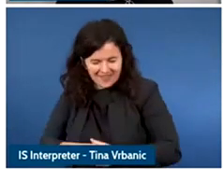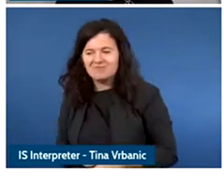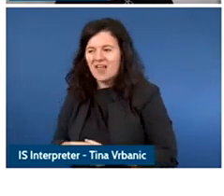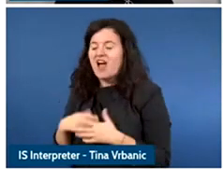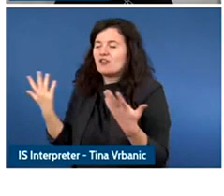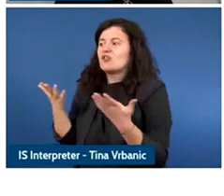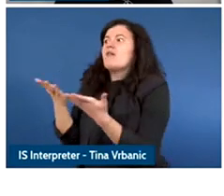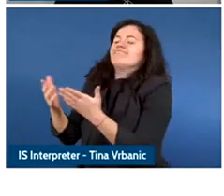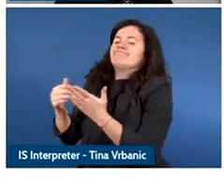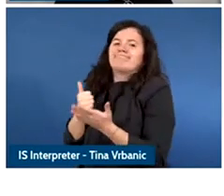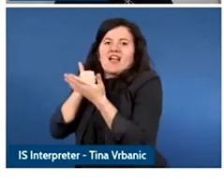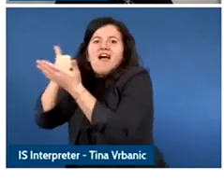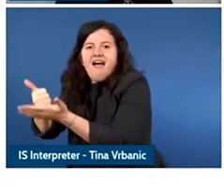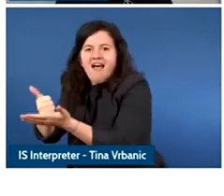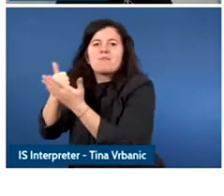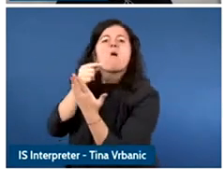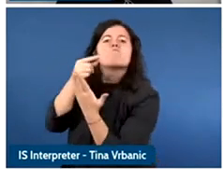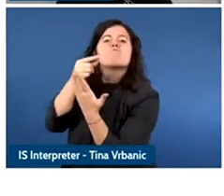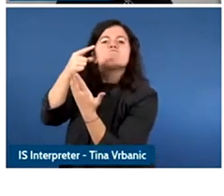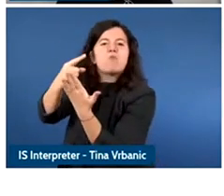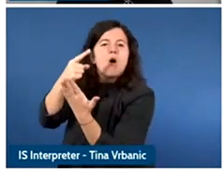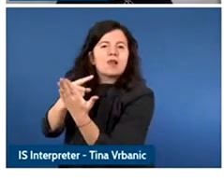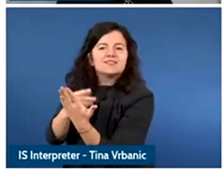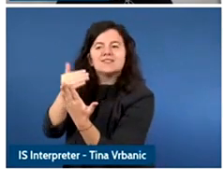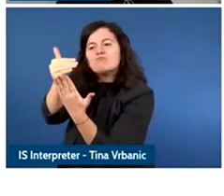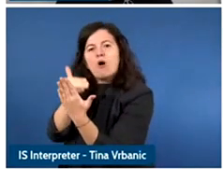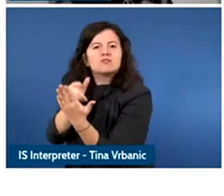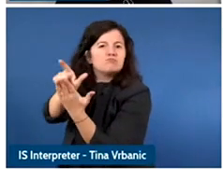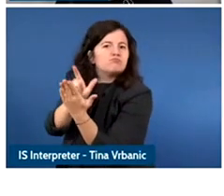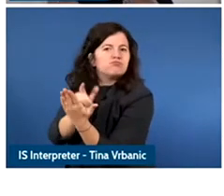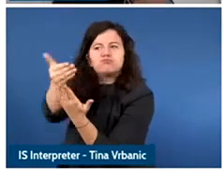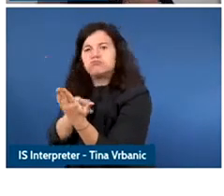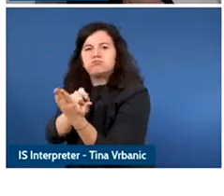quite rapidly and so it's not only the alcohol of timing and being faster and